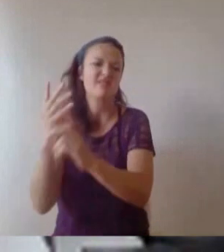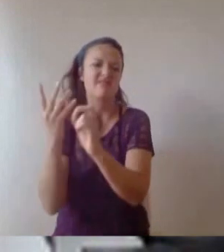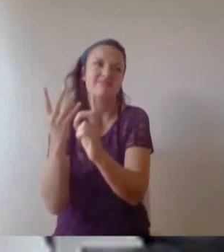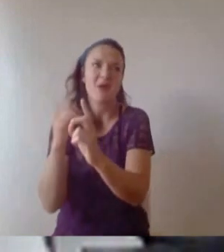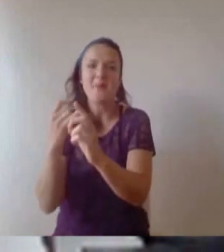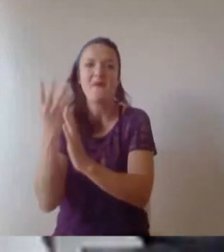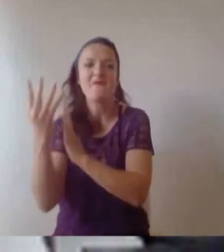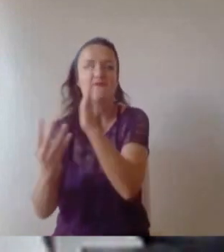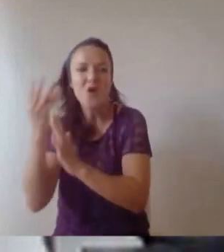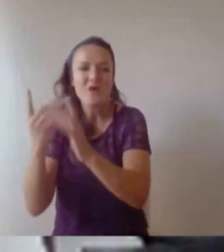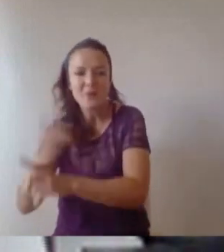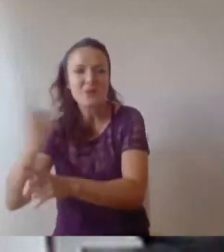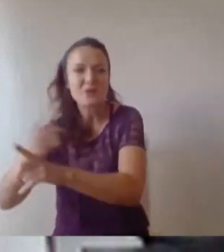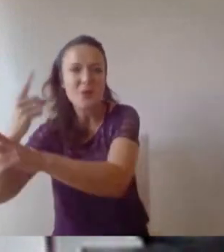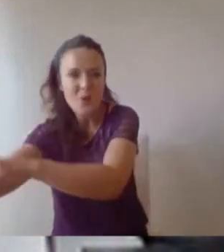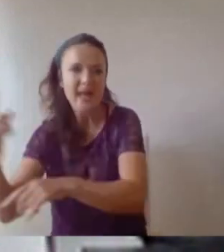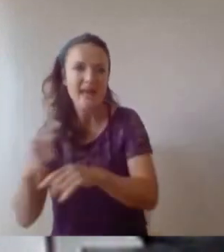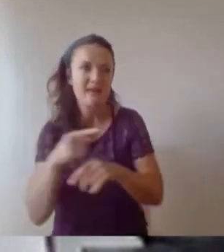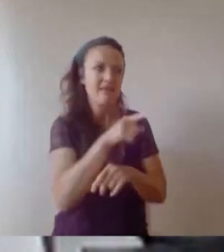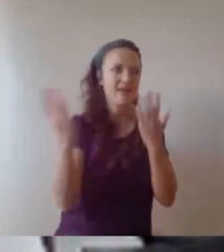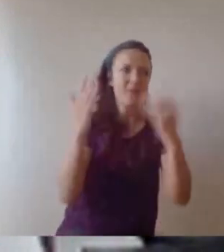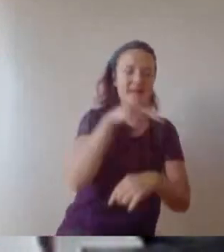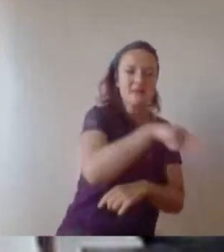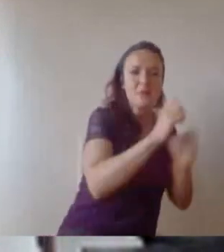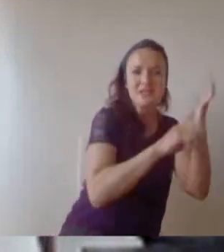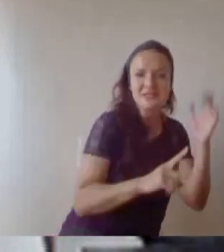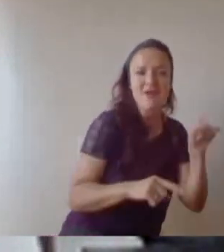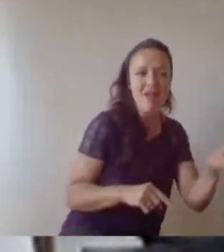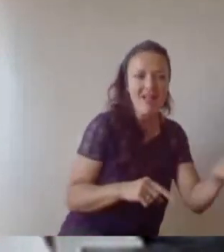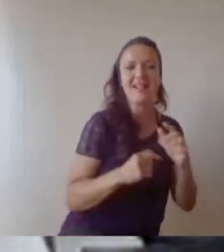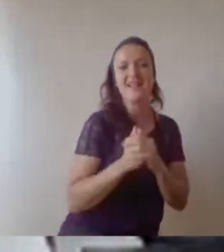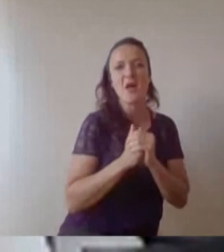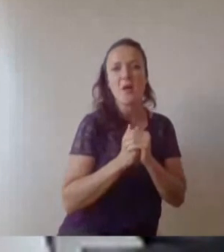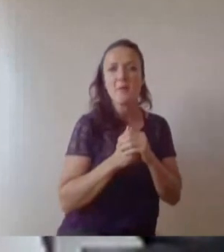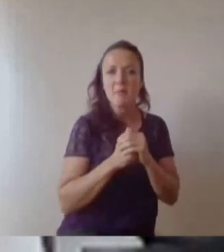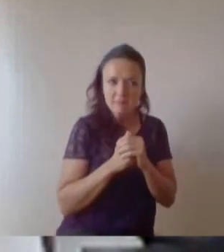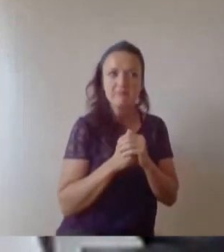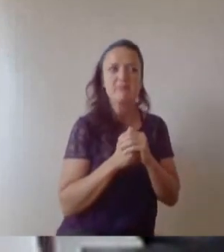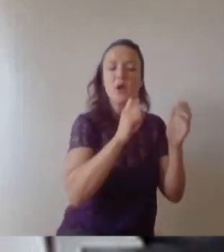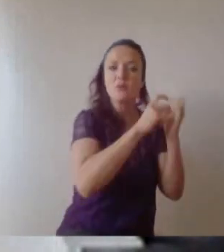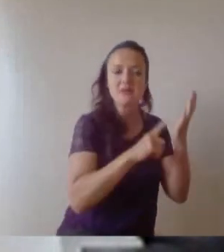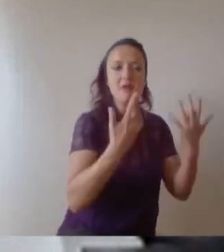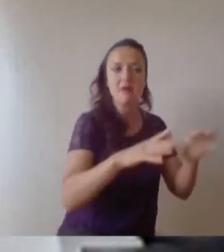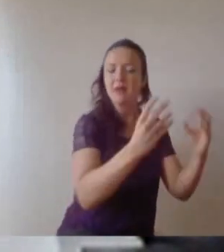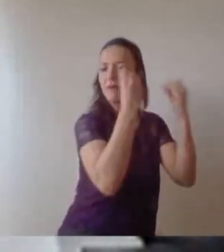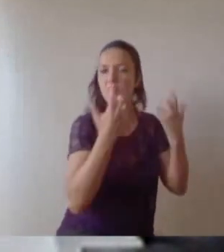that you emerge from University with an amazing ability to dig deep into a problem that hasn't been explored at all at all. So you can